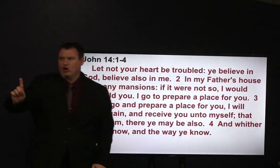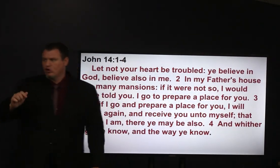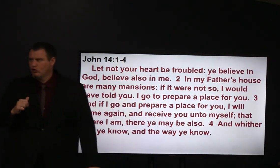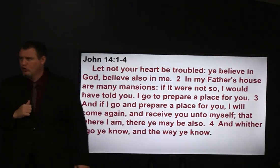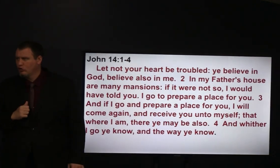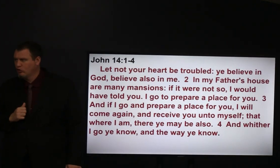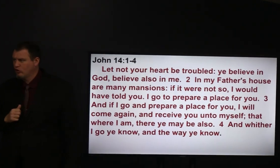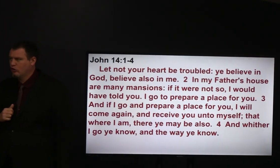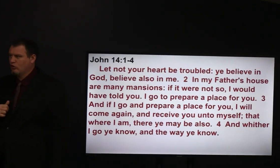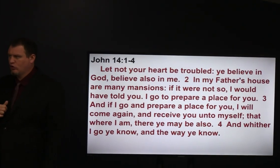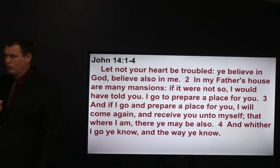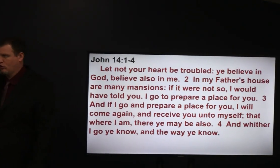where